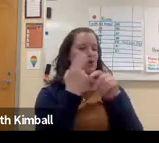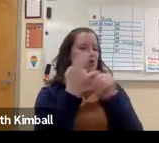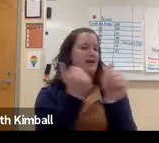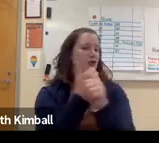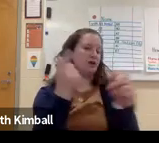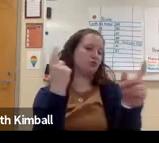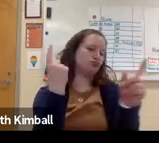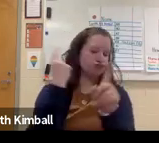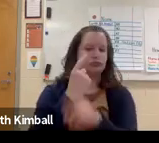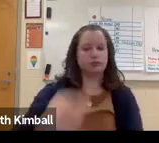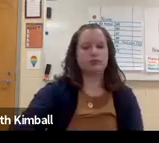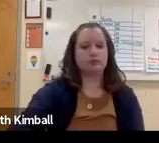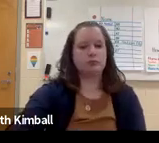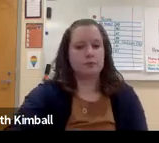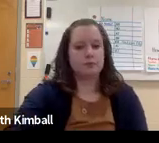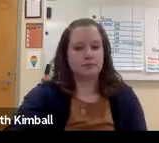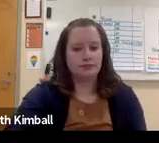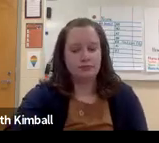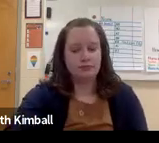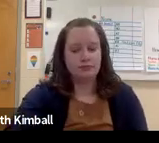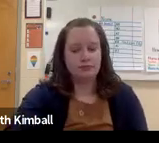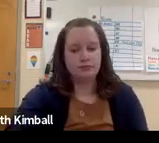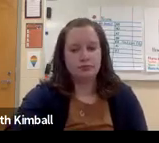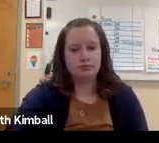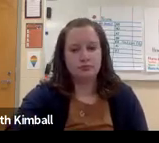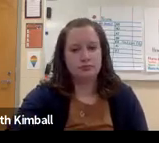And also to be able to block inappropriate material for them.